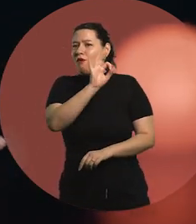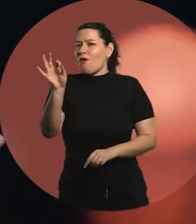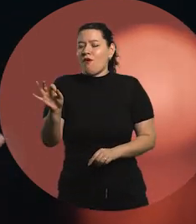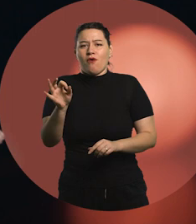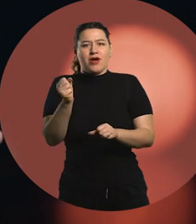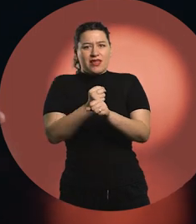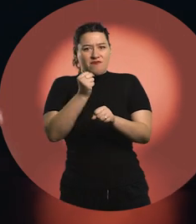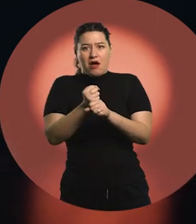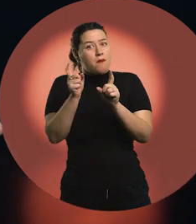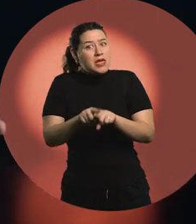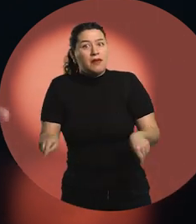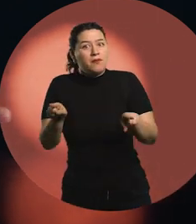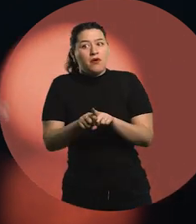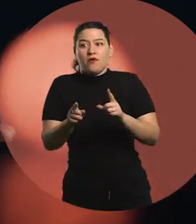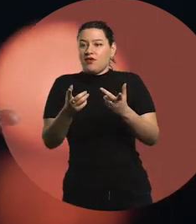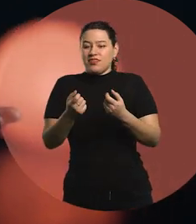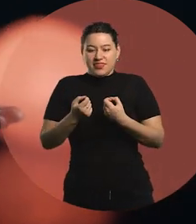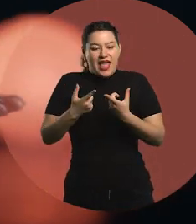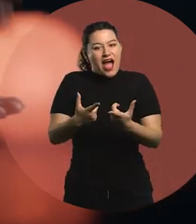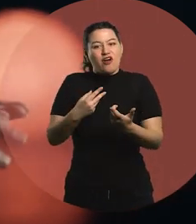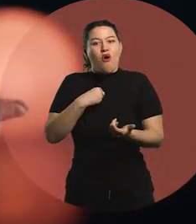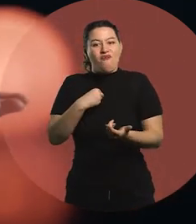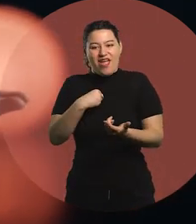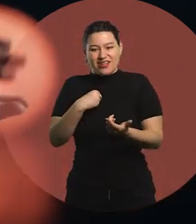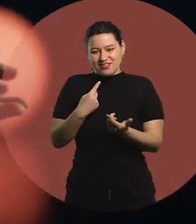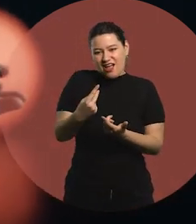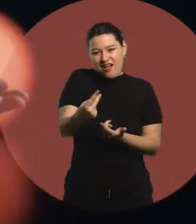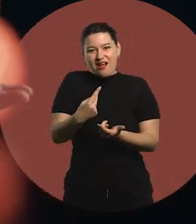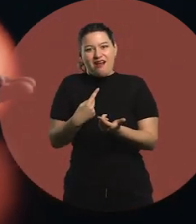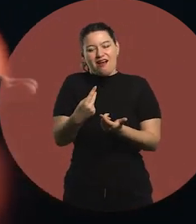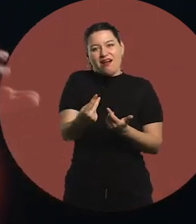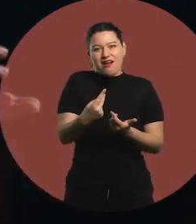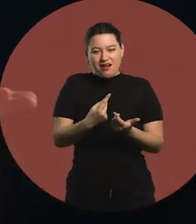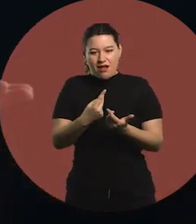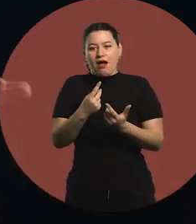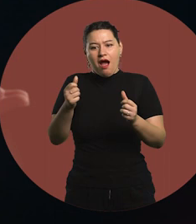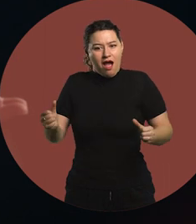For someone to build trust in you to do what you couldn't do,